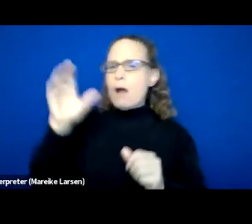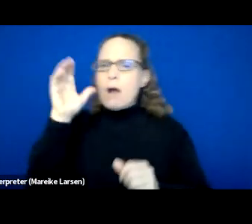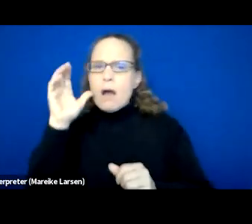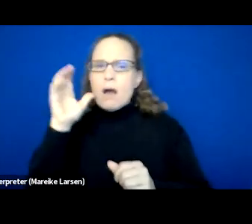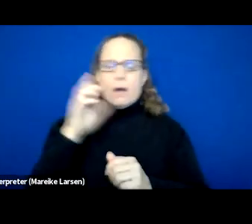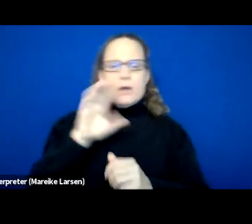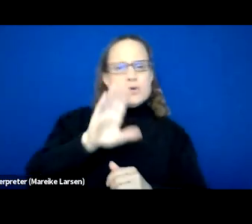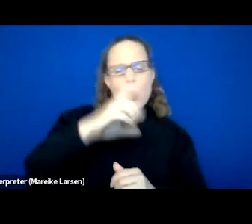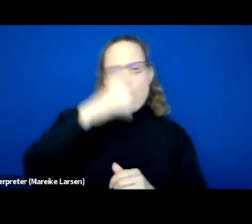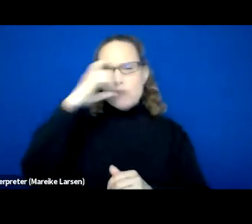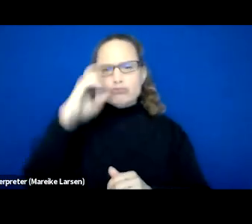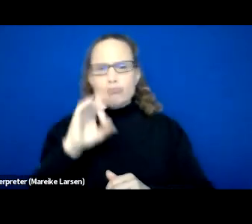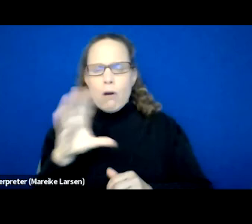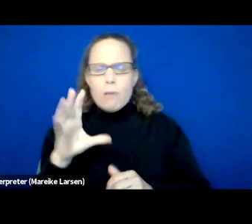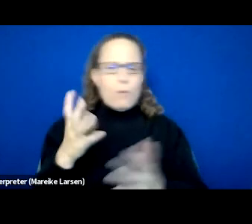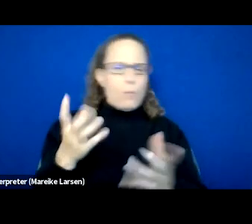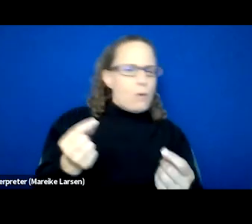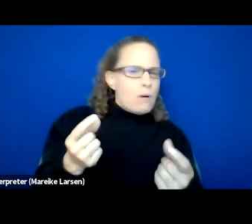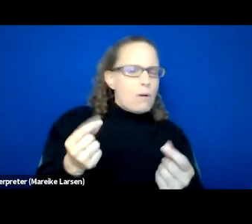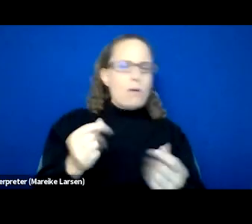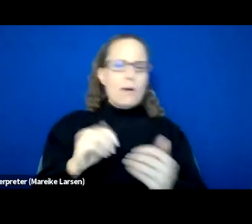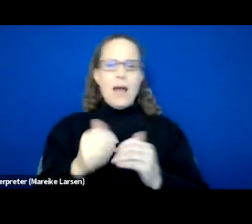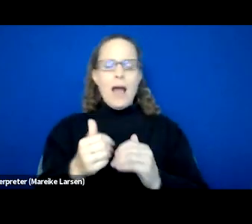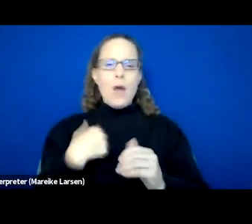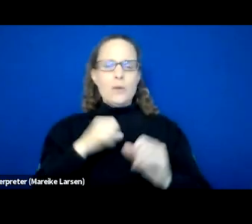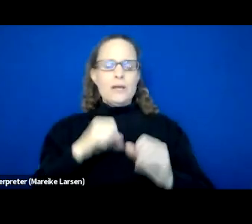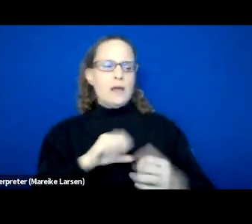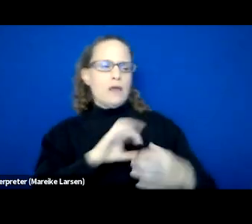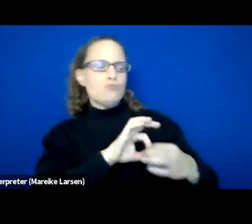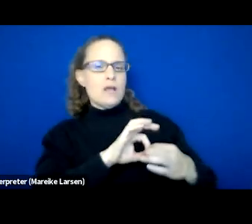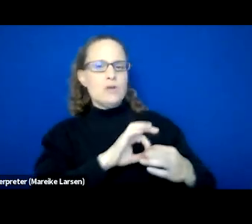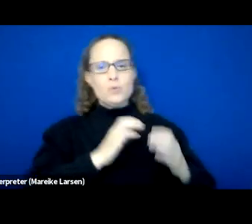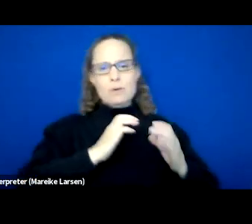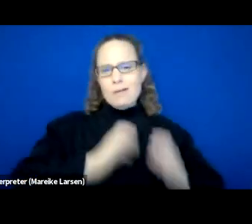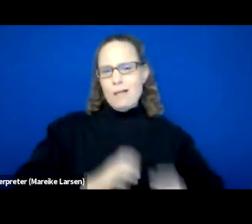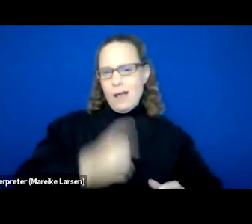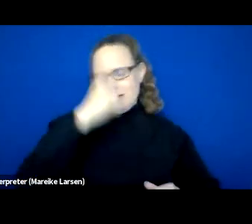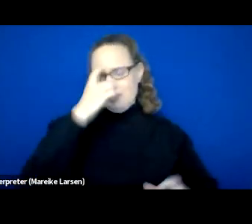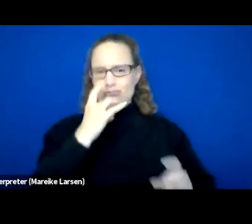and as well as so how we can relate to our client's trauma in the future. Once we were to get hired and as well